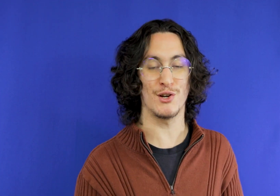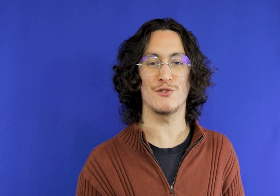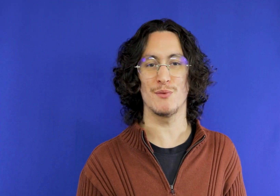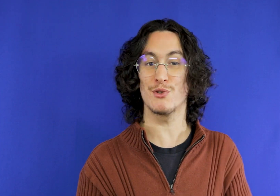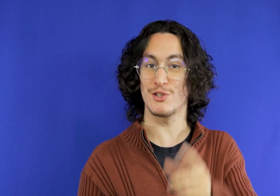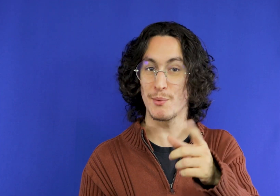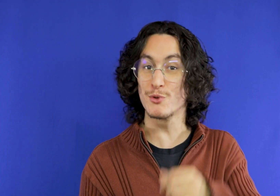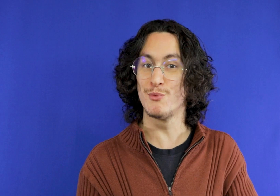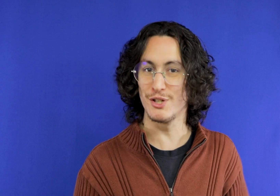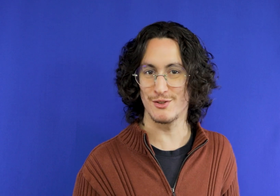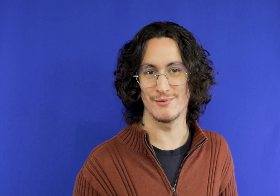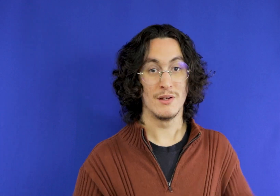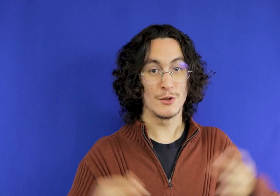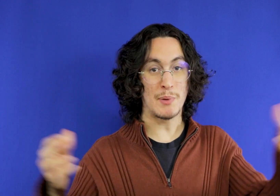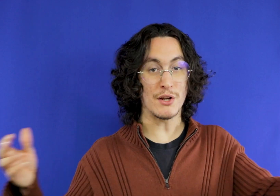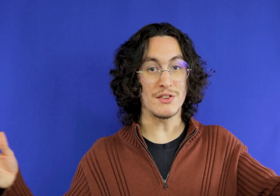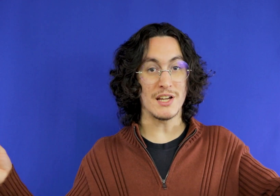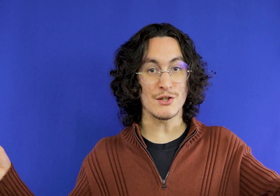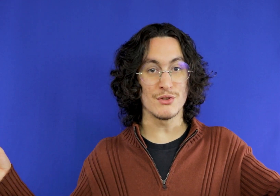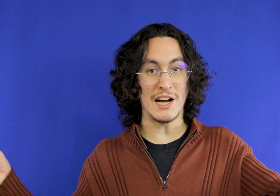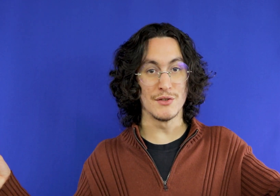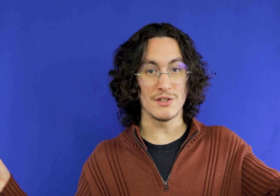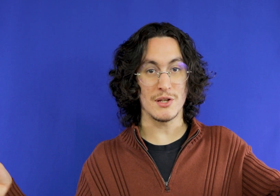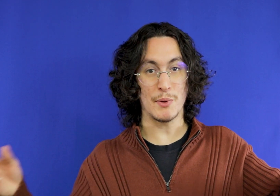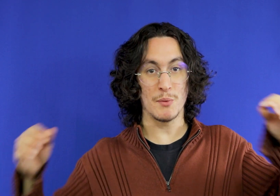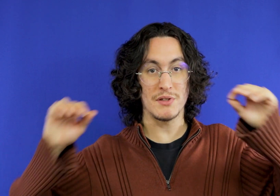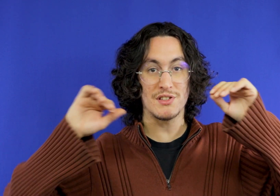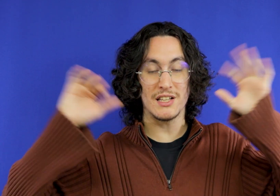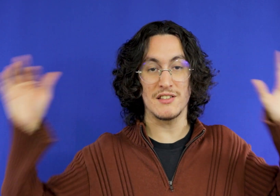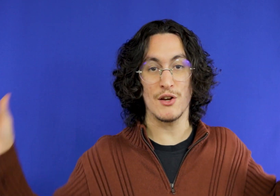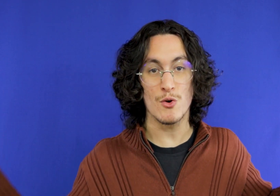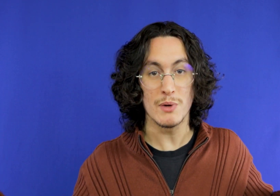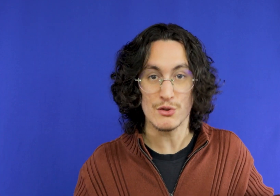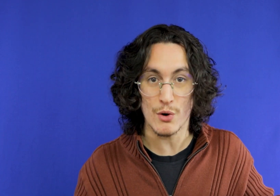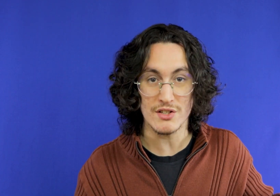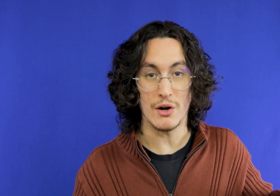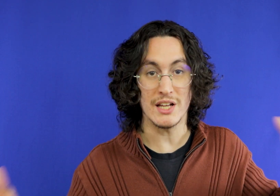fun we are the same we are very hope it helped you at least clarify some